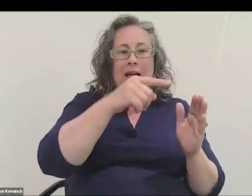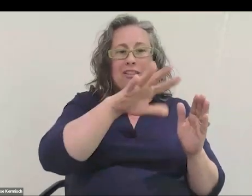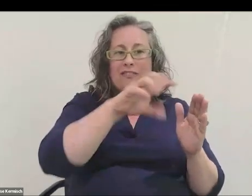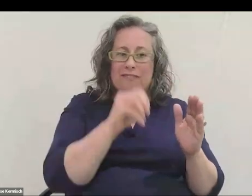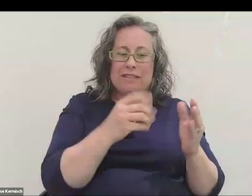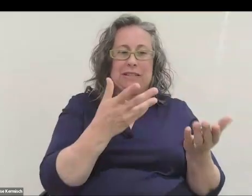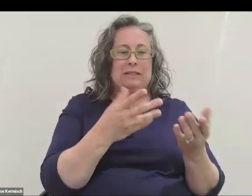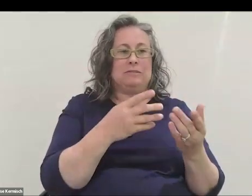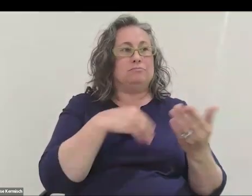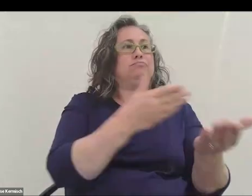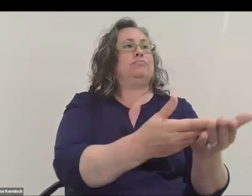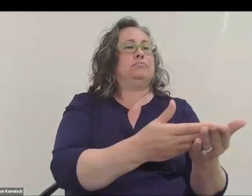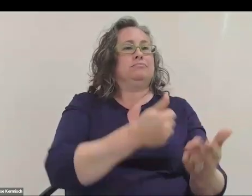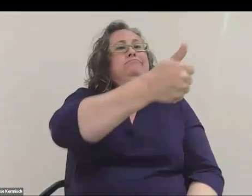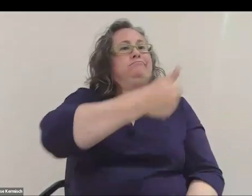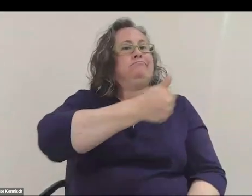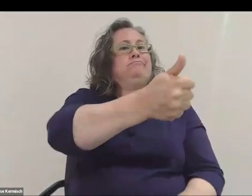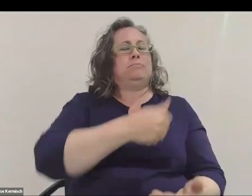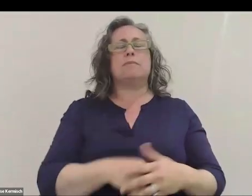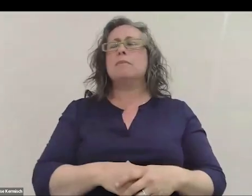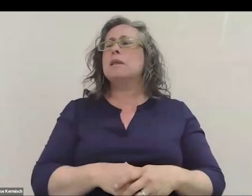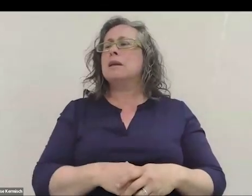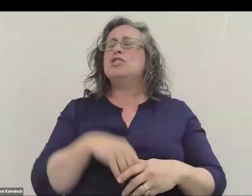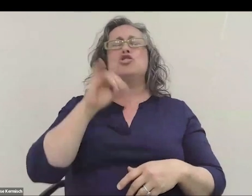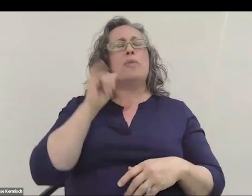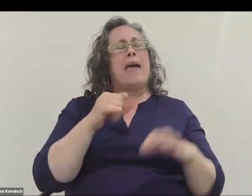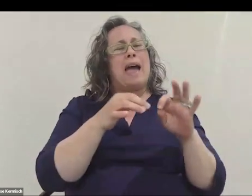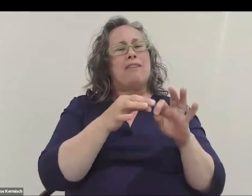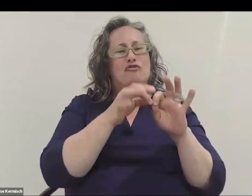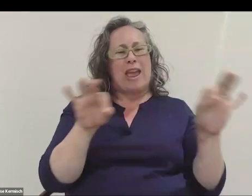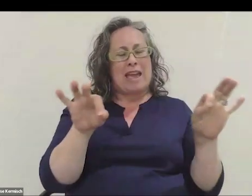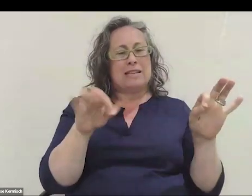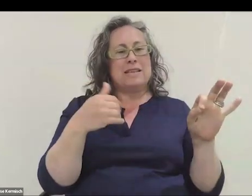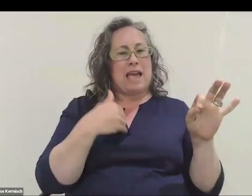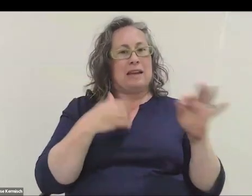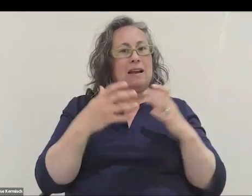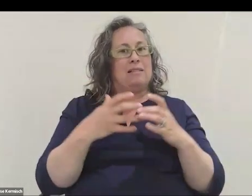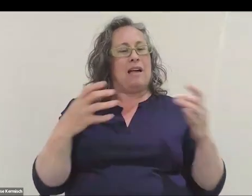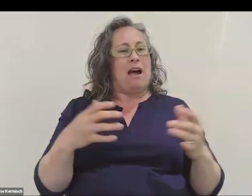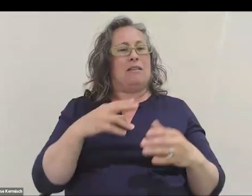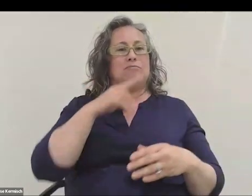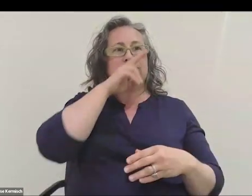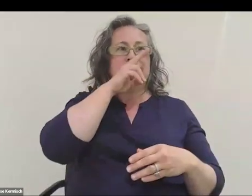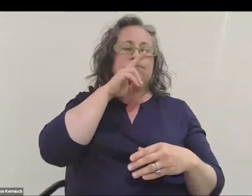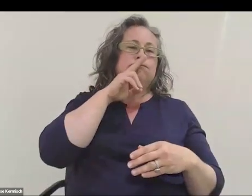The bus just come and go. That little catchphrase to me had a lot of richness about what that vision meant.